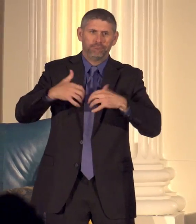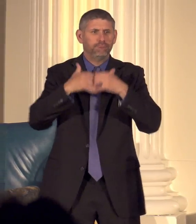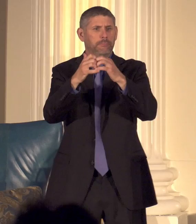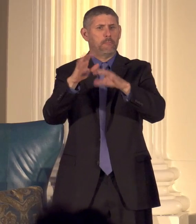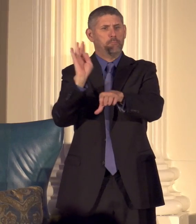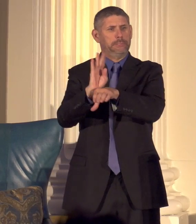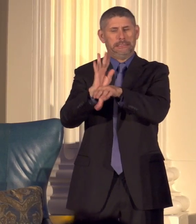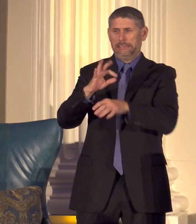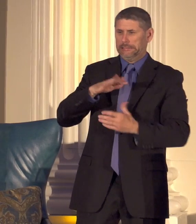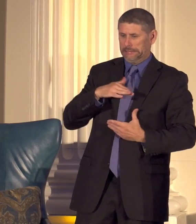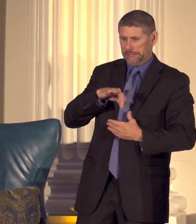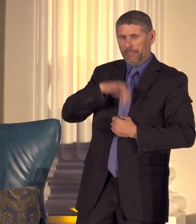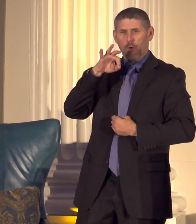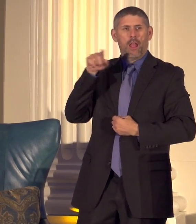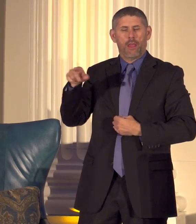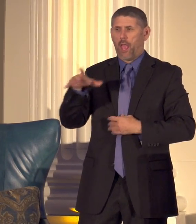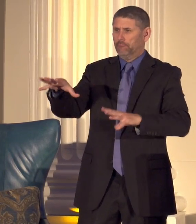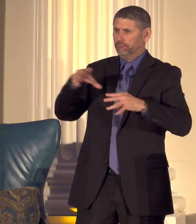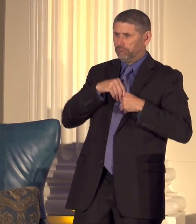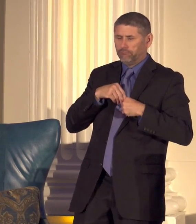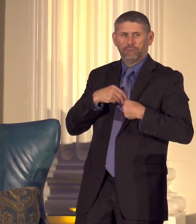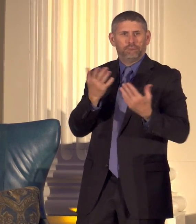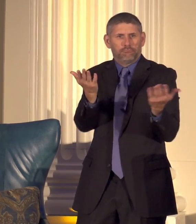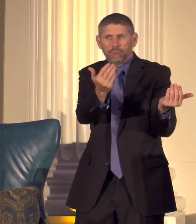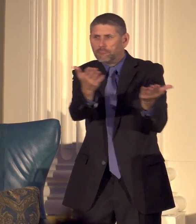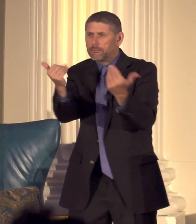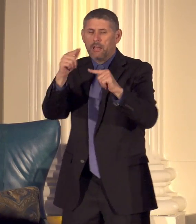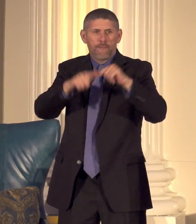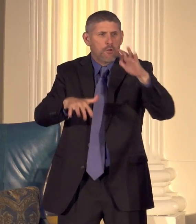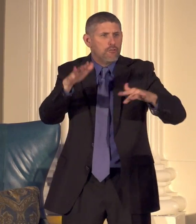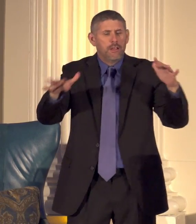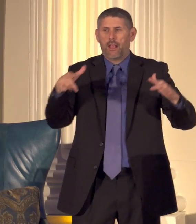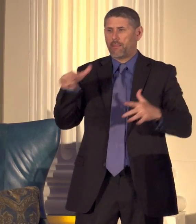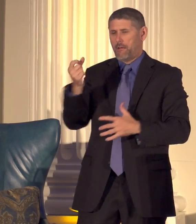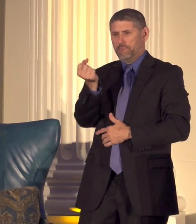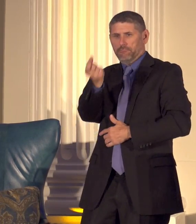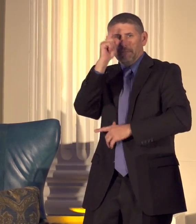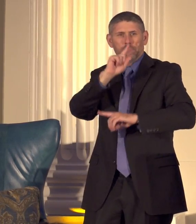embrace diversity and who understand the importance of science technology